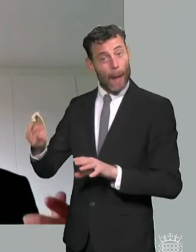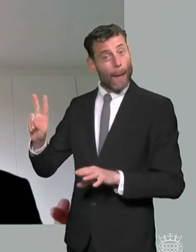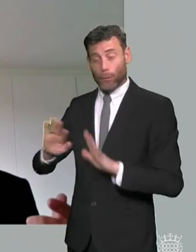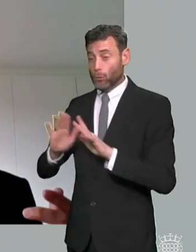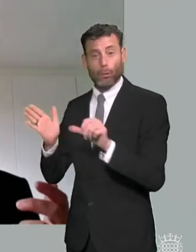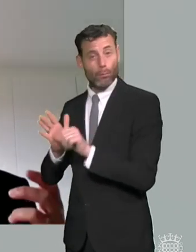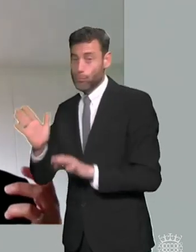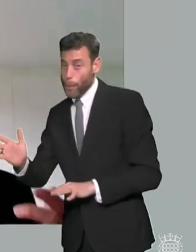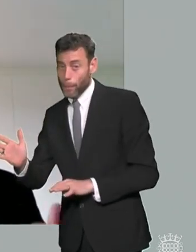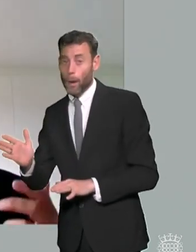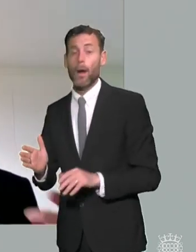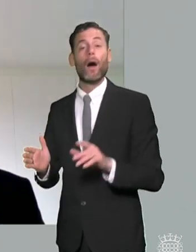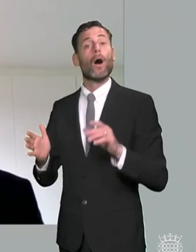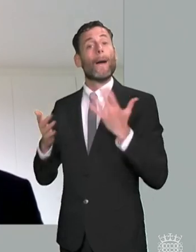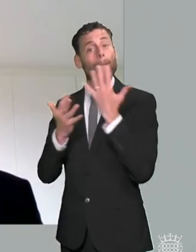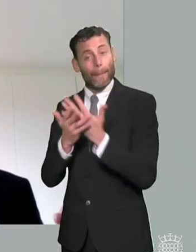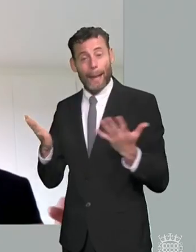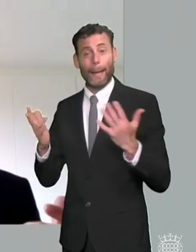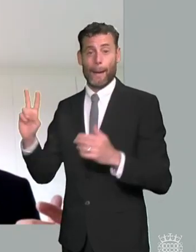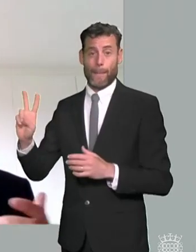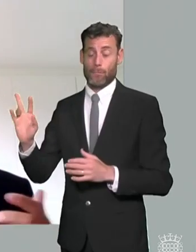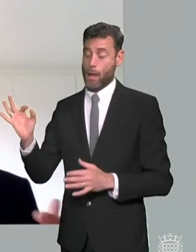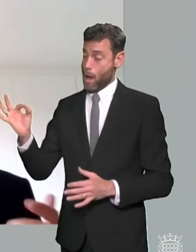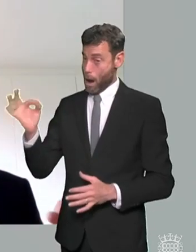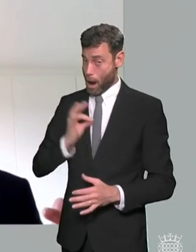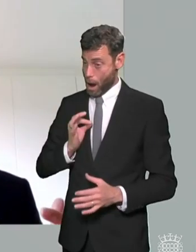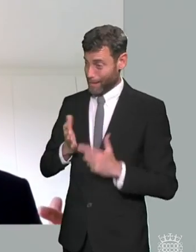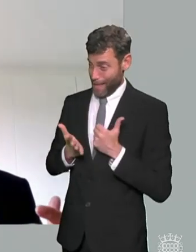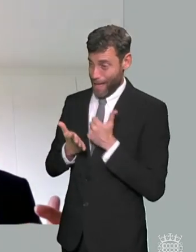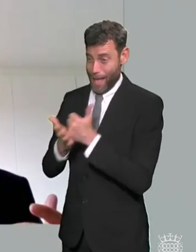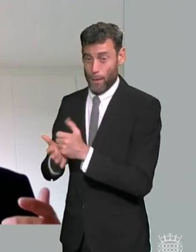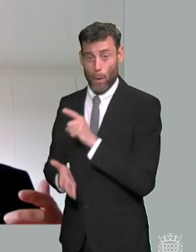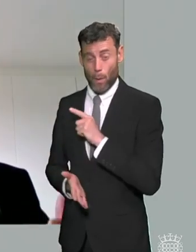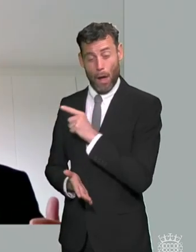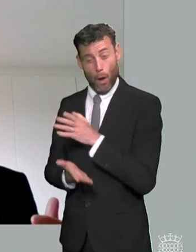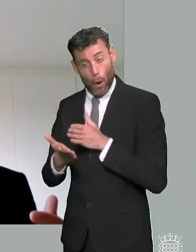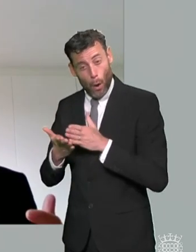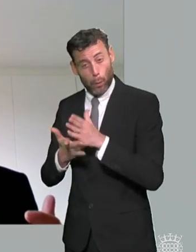a last resort and they're absolutely exhausted and there is no sense that the redress system